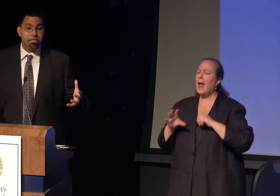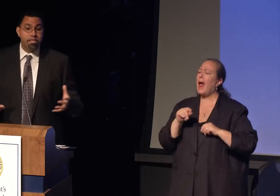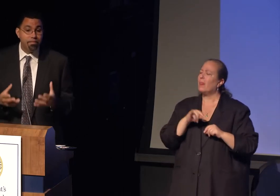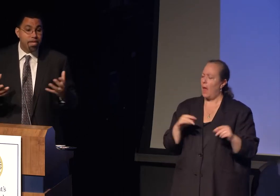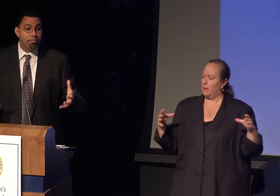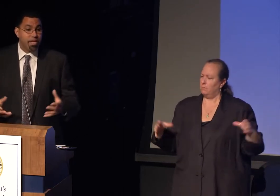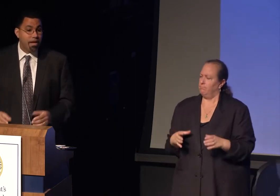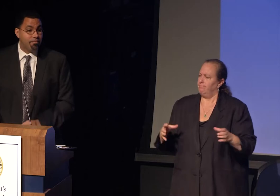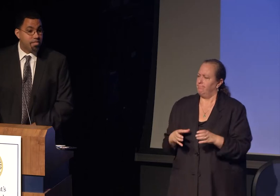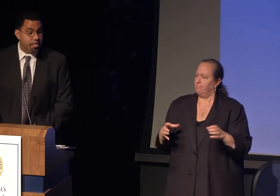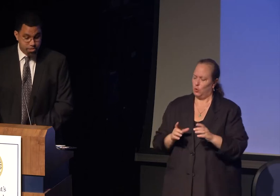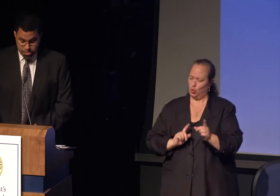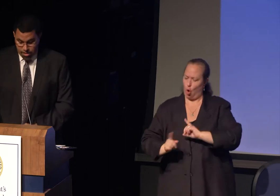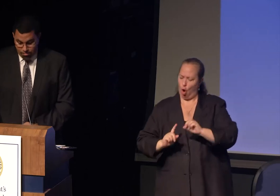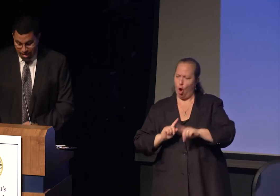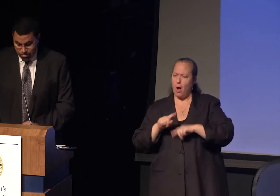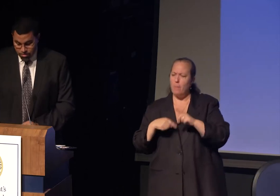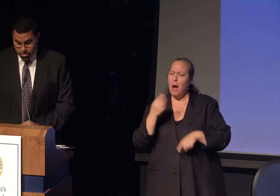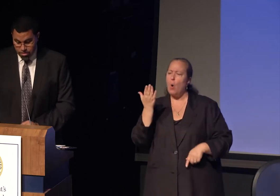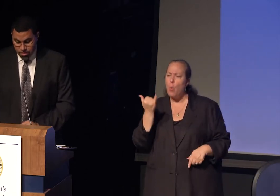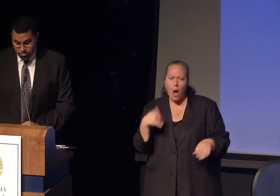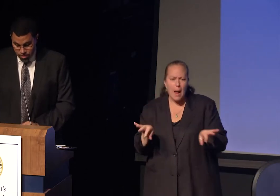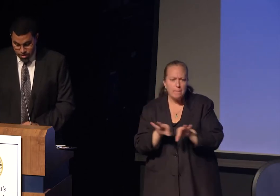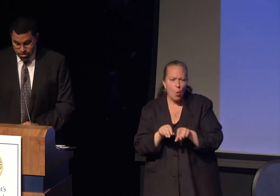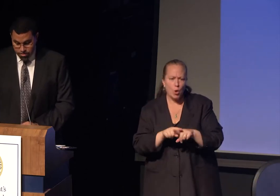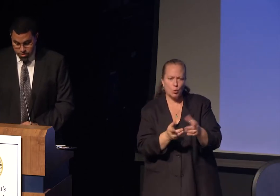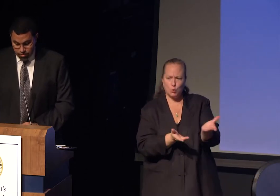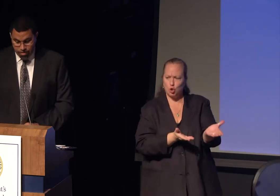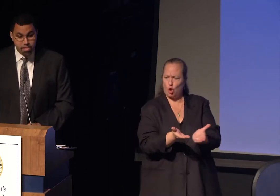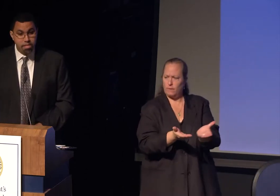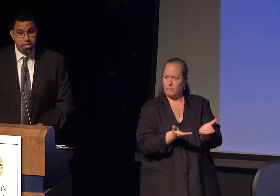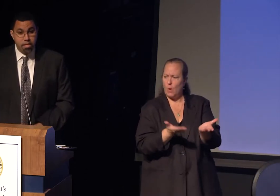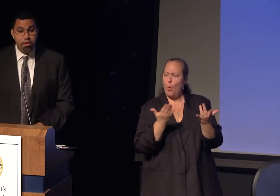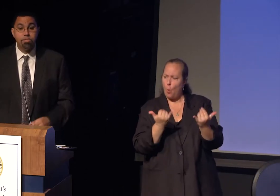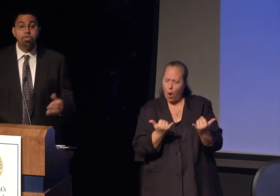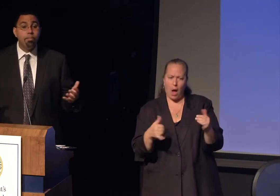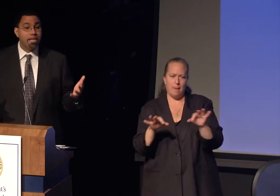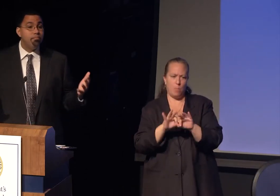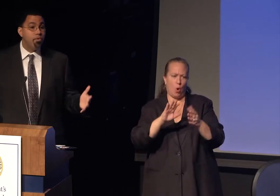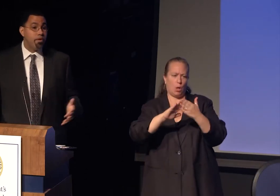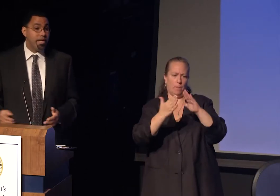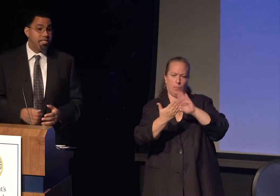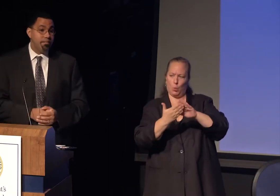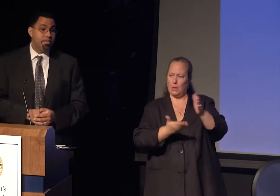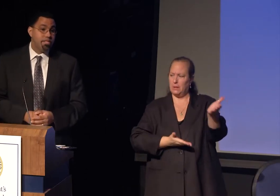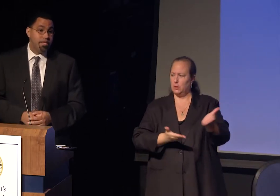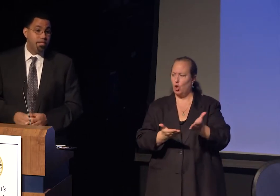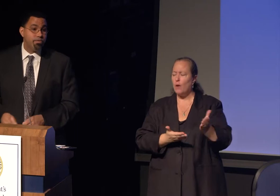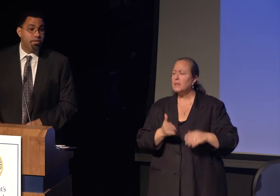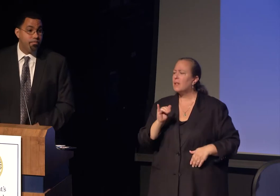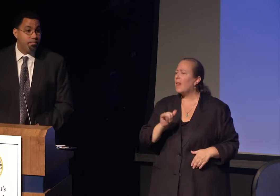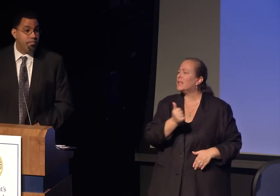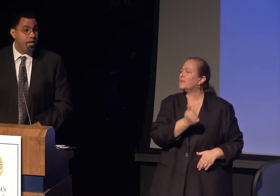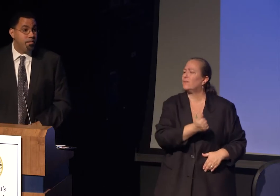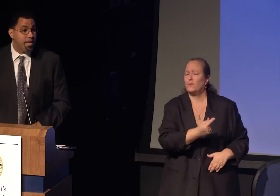to lift up the conversation about community service.